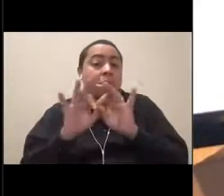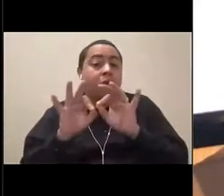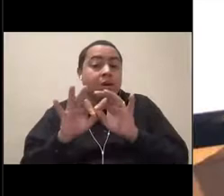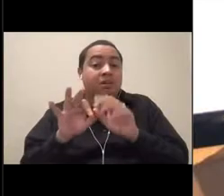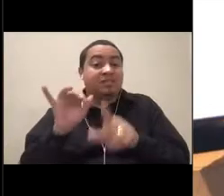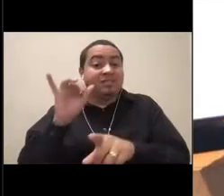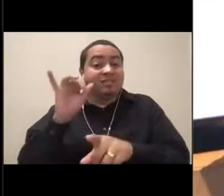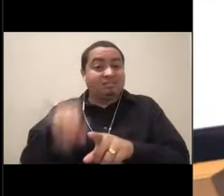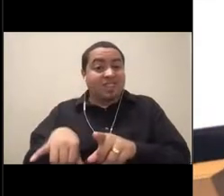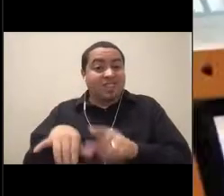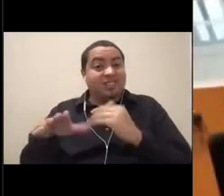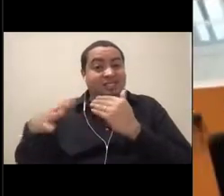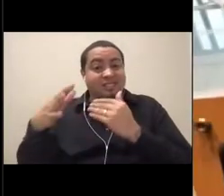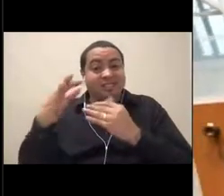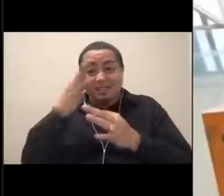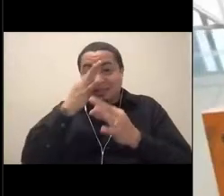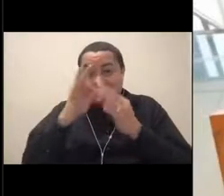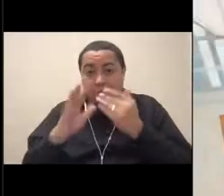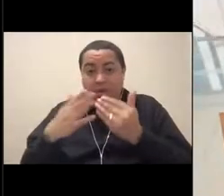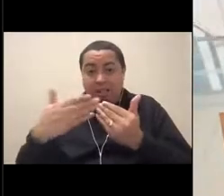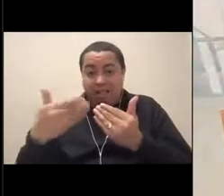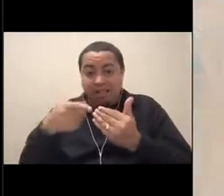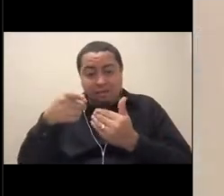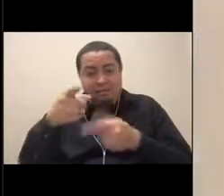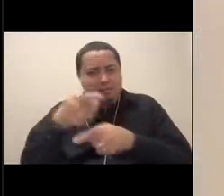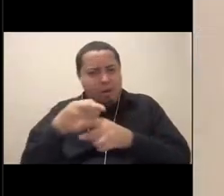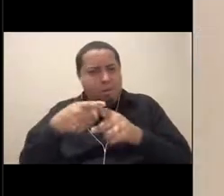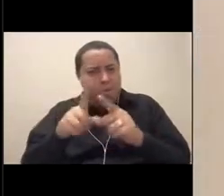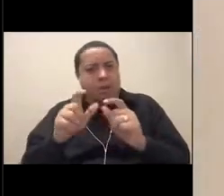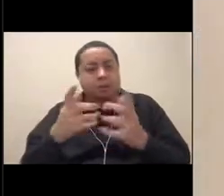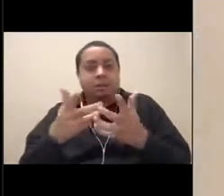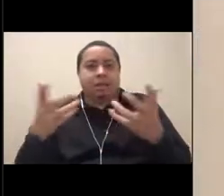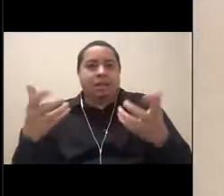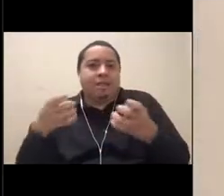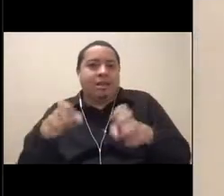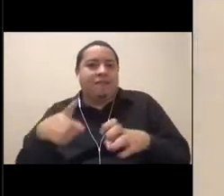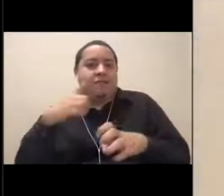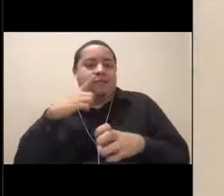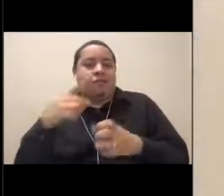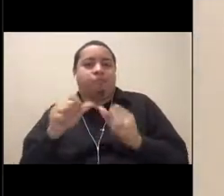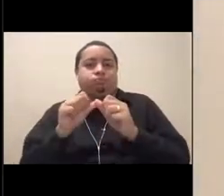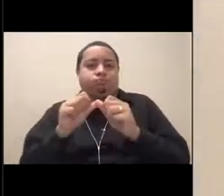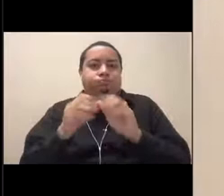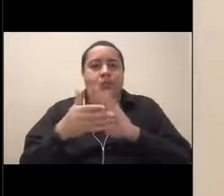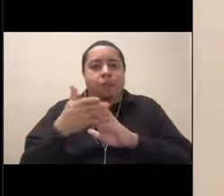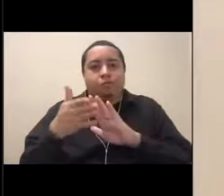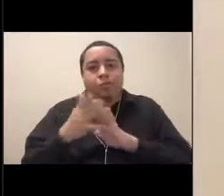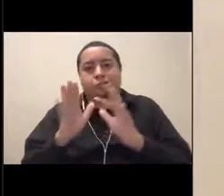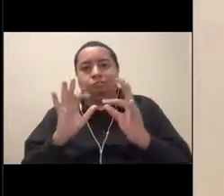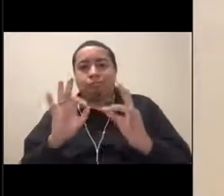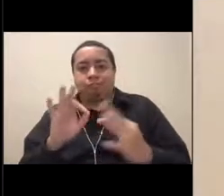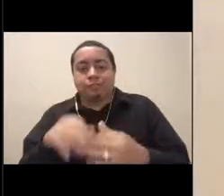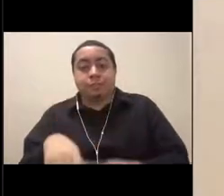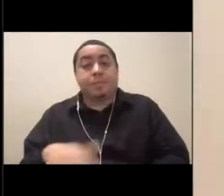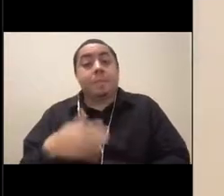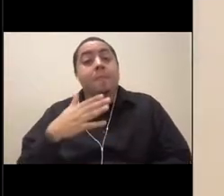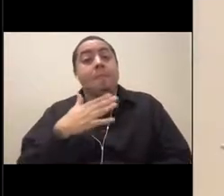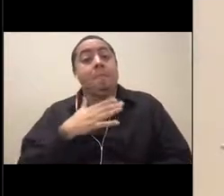it takes a lot of time and effort to keep it operational. And part of my job here at the Exploration Center, I actually built that ROV,